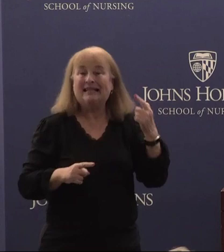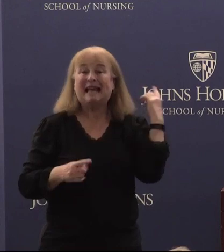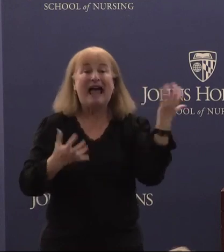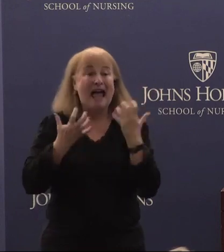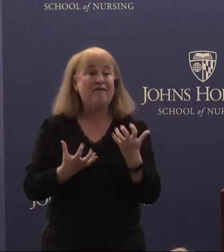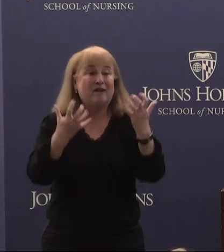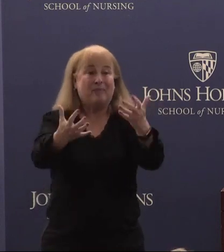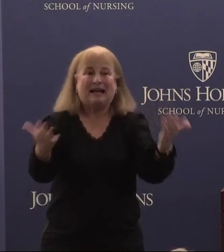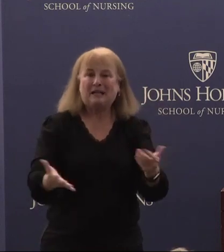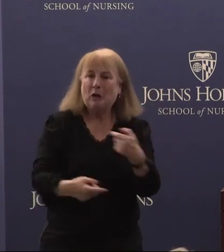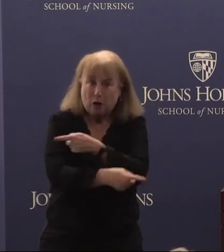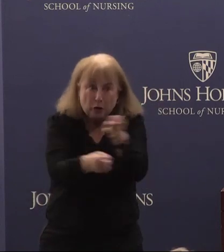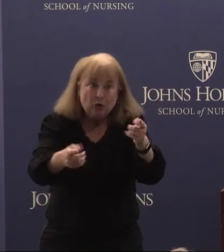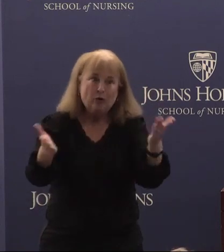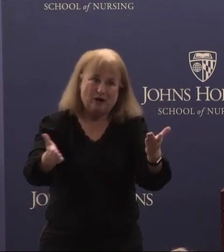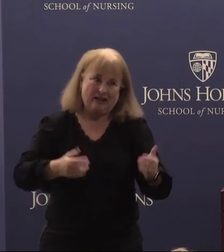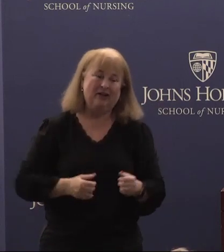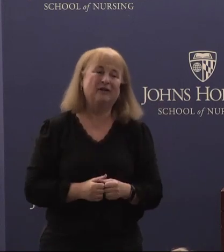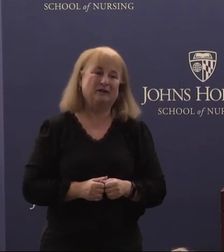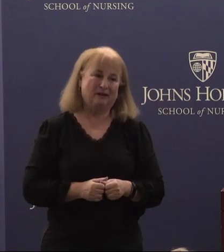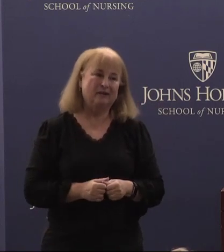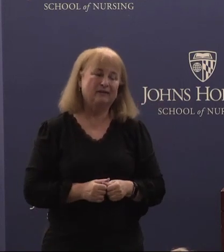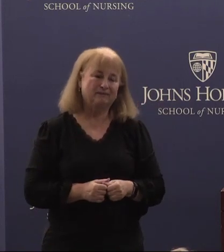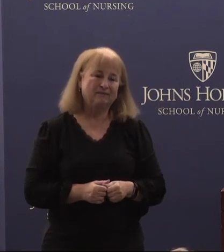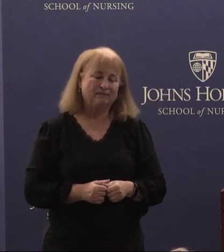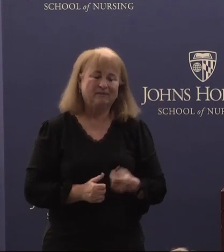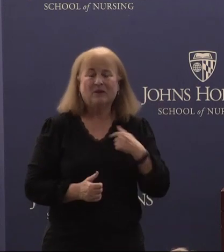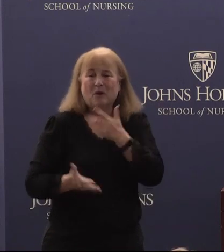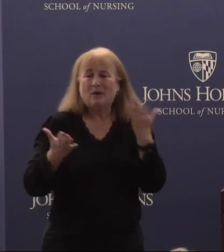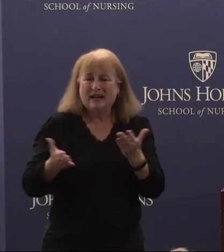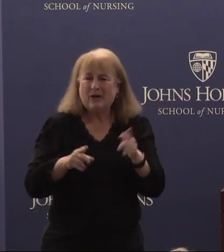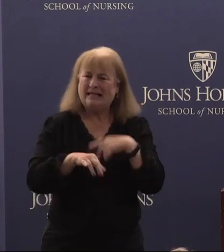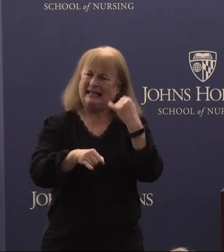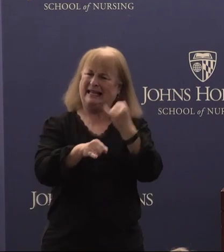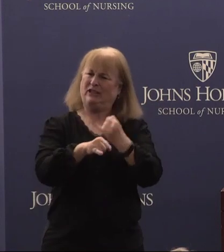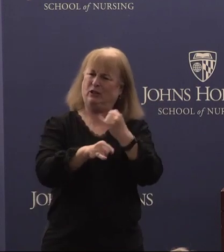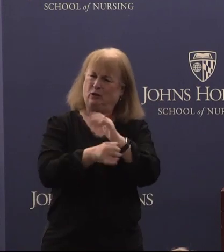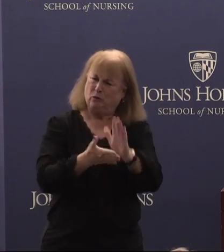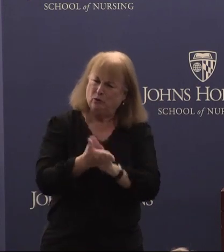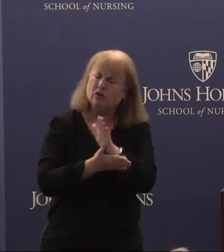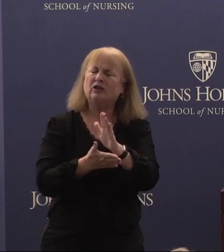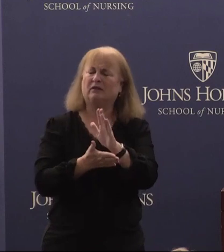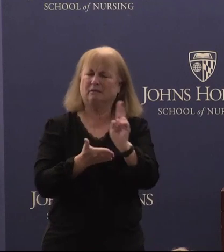that you all are here and that we're here as an institution and as a community and as a country